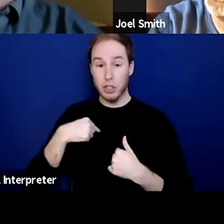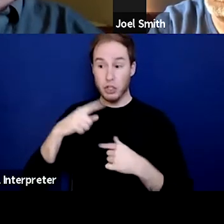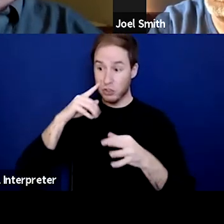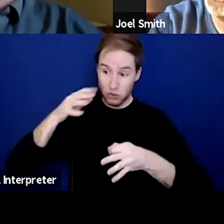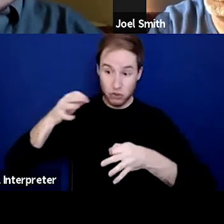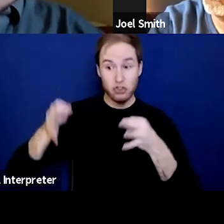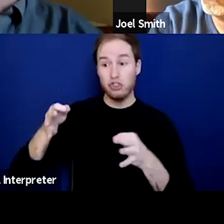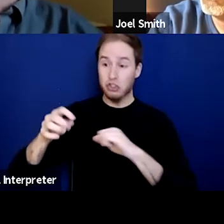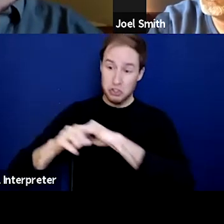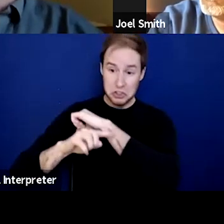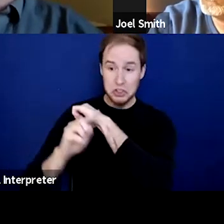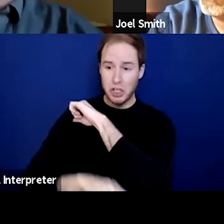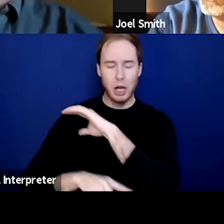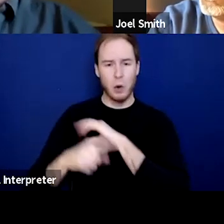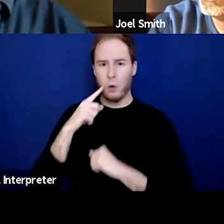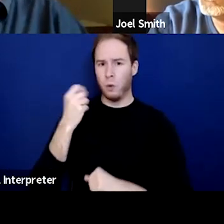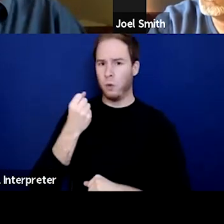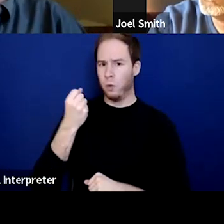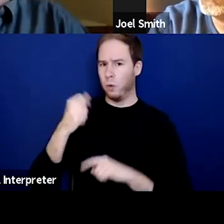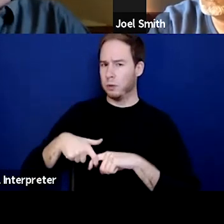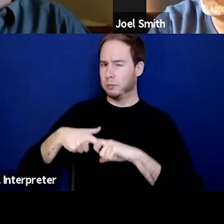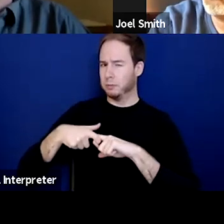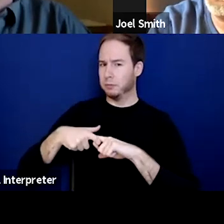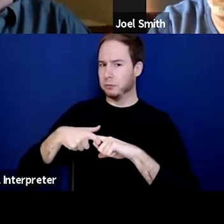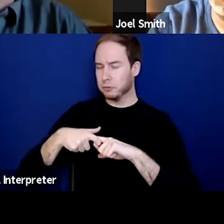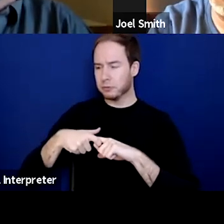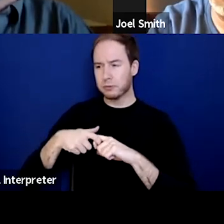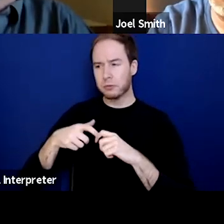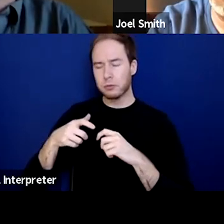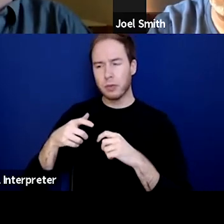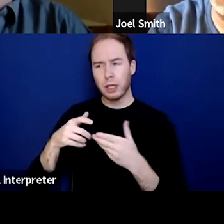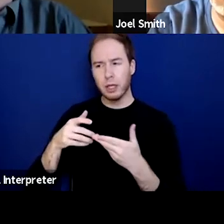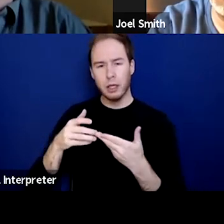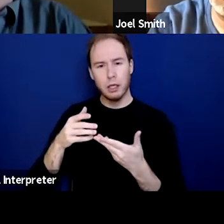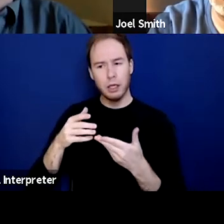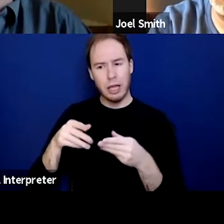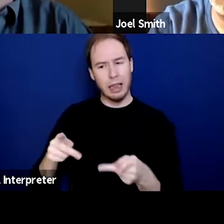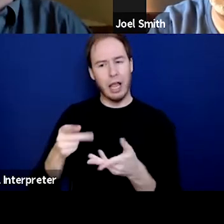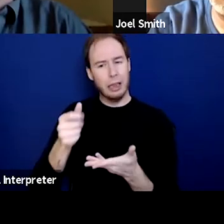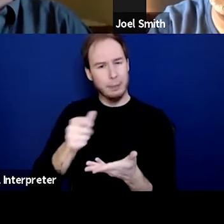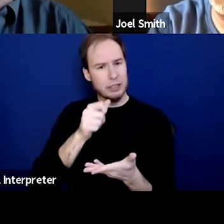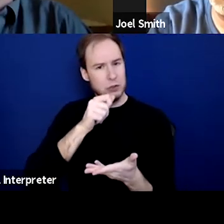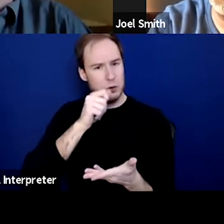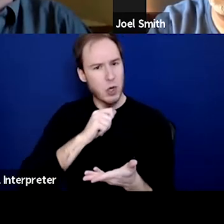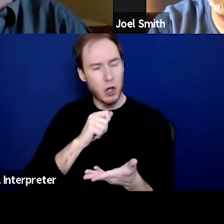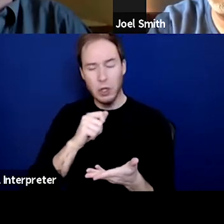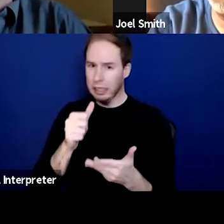You've added some tolerance to your life. It may not be what you like,